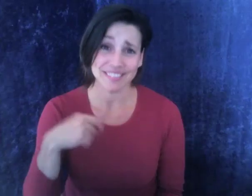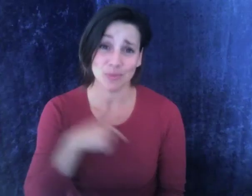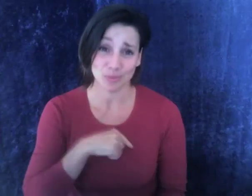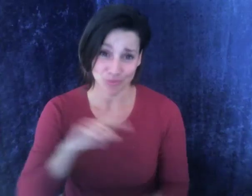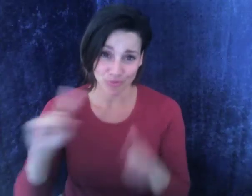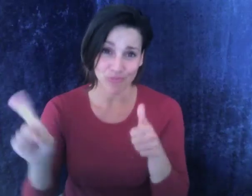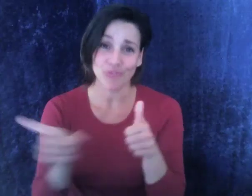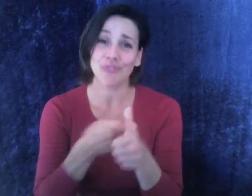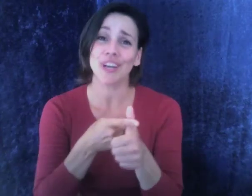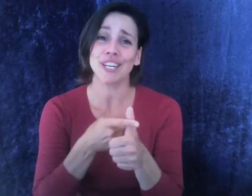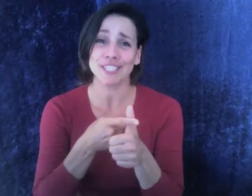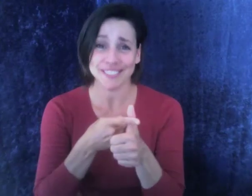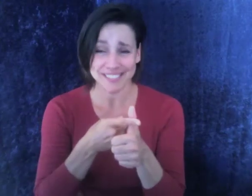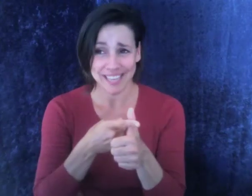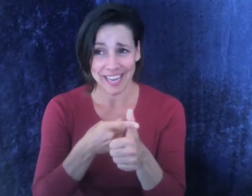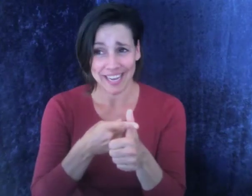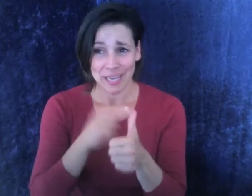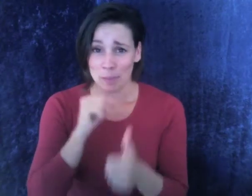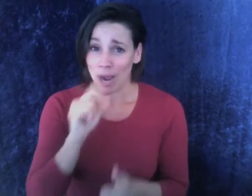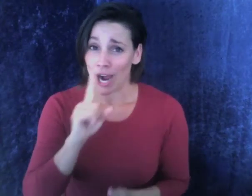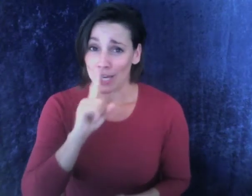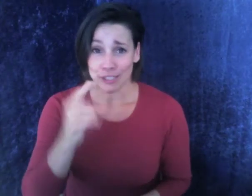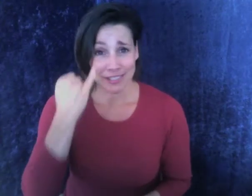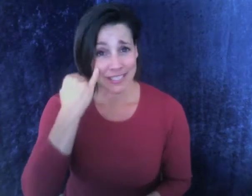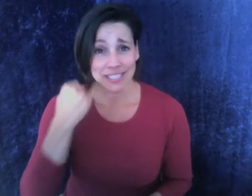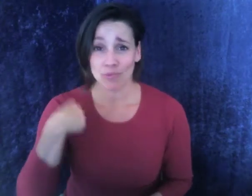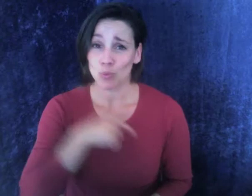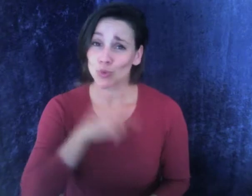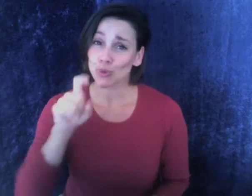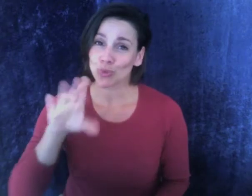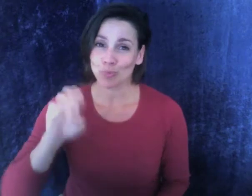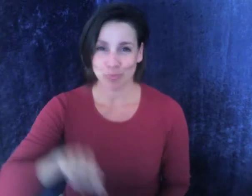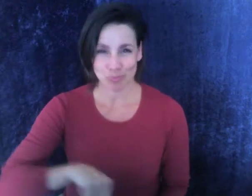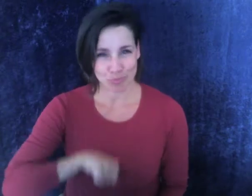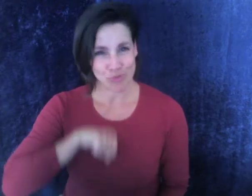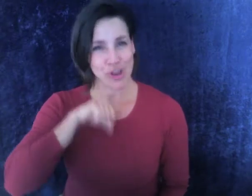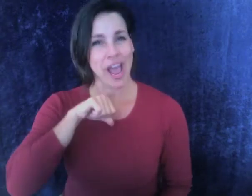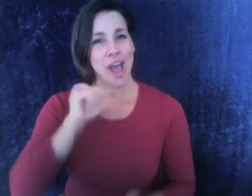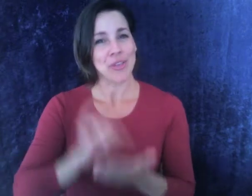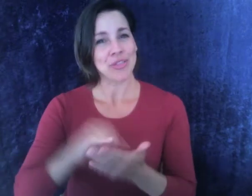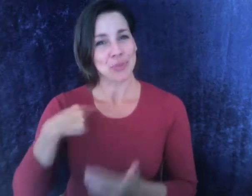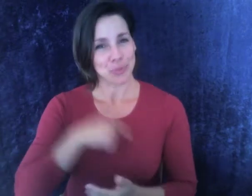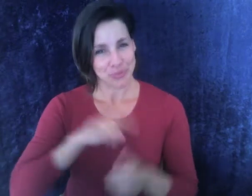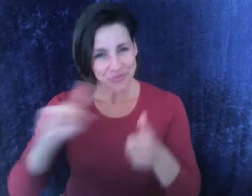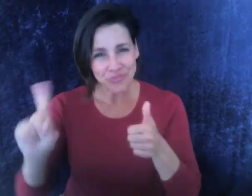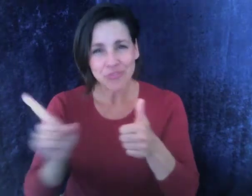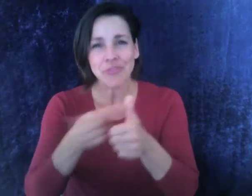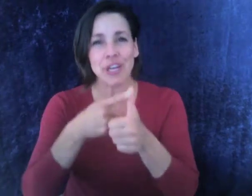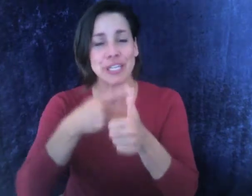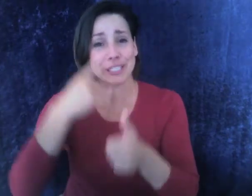Yes, we are the first. I am not sure if we should be proud that we are the first,